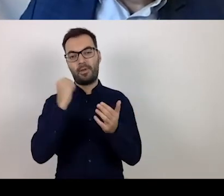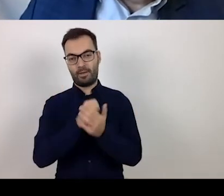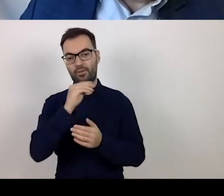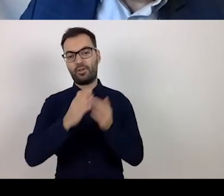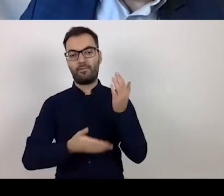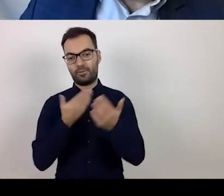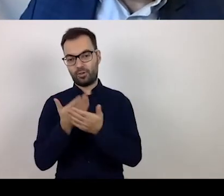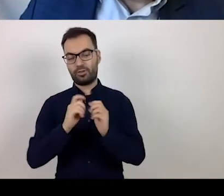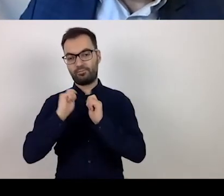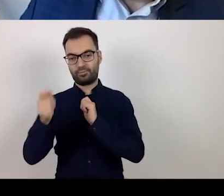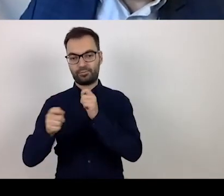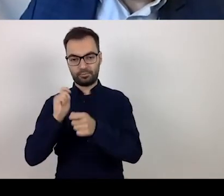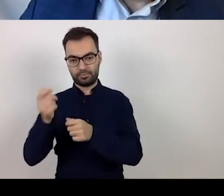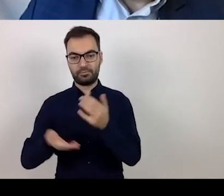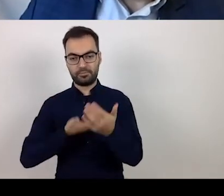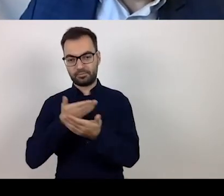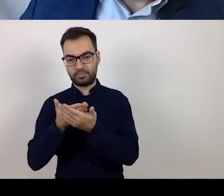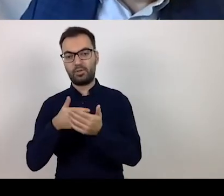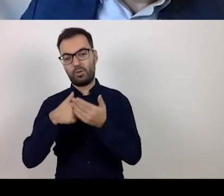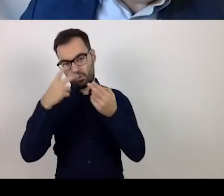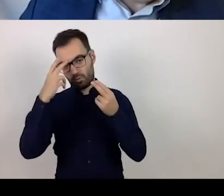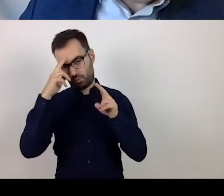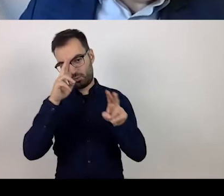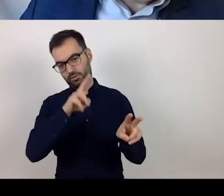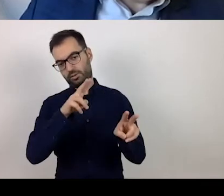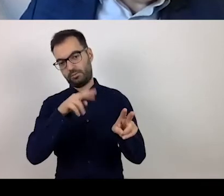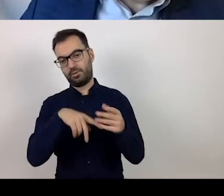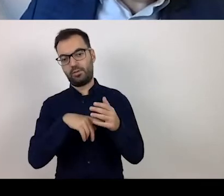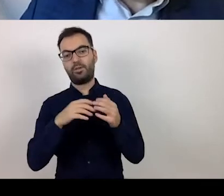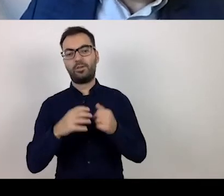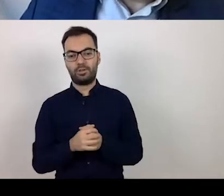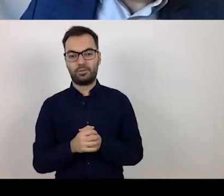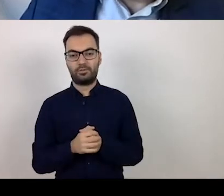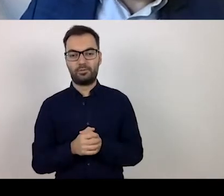and these applications will take part in the competition.